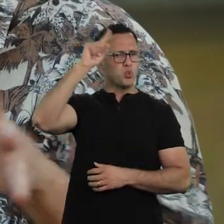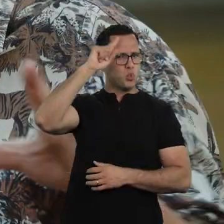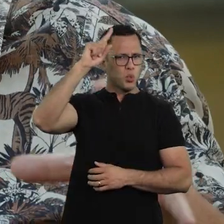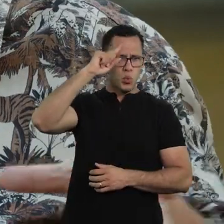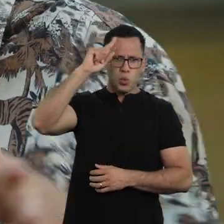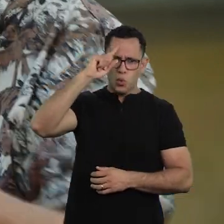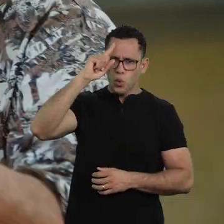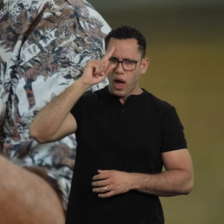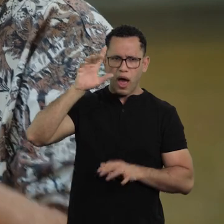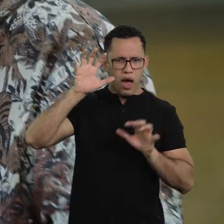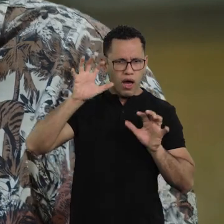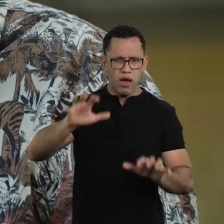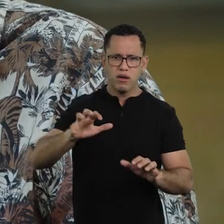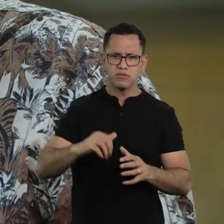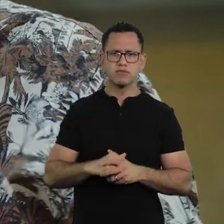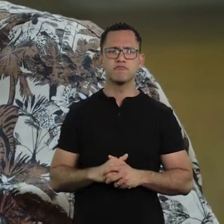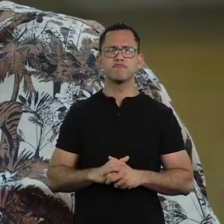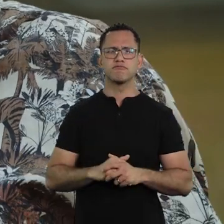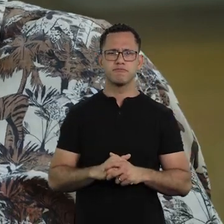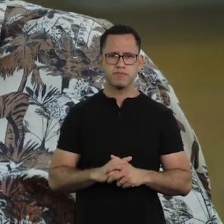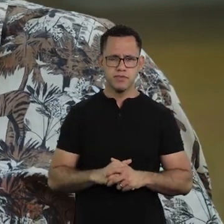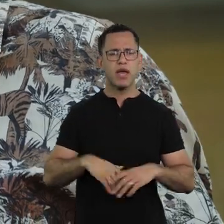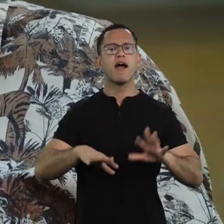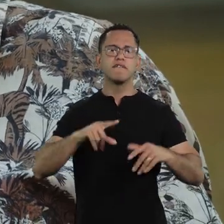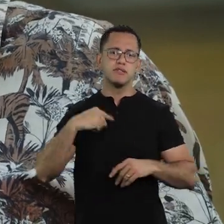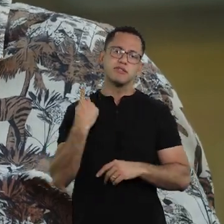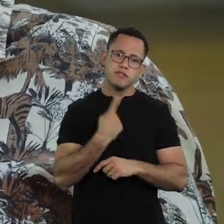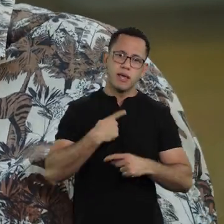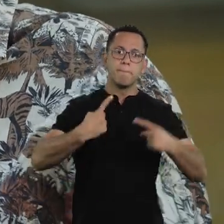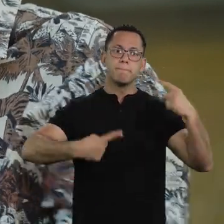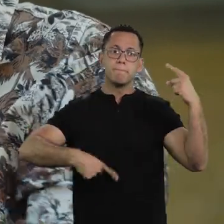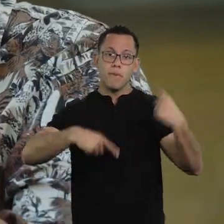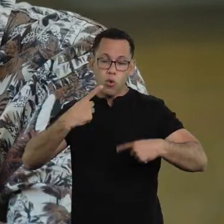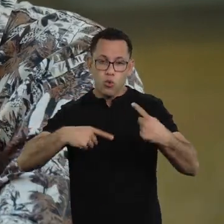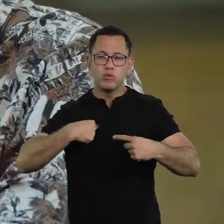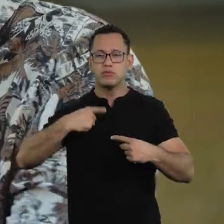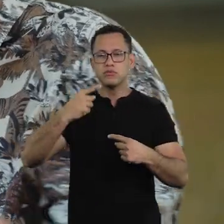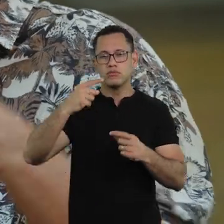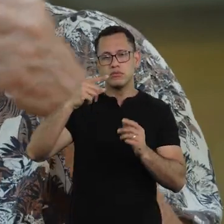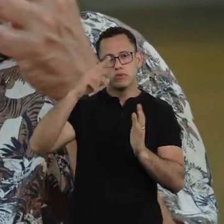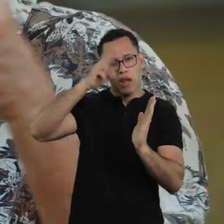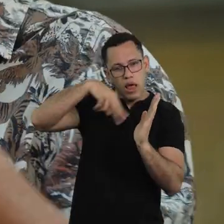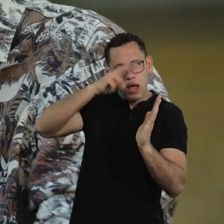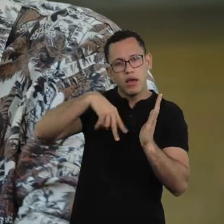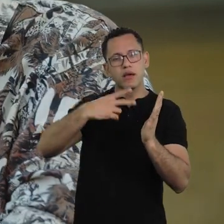by millions of people in Brazil, right? And, even though we are politicized,